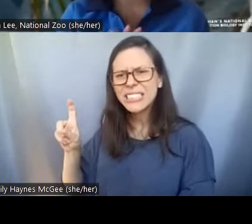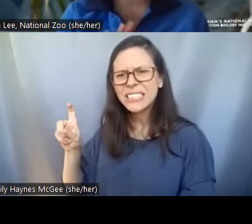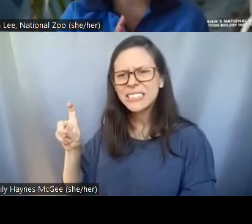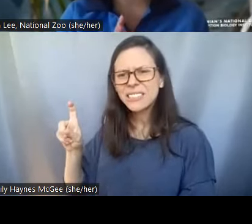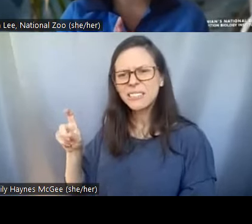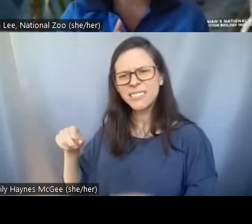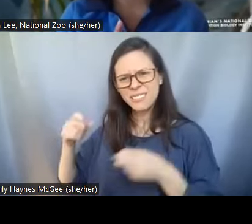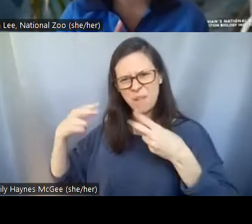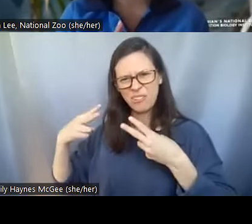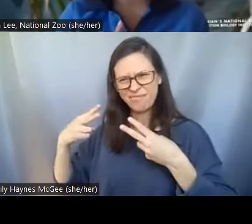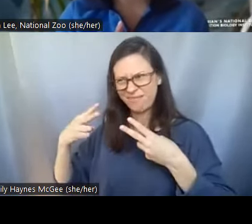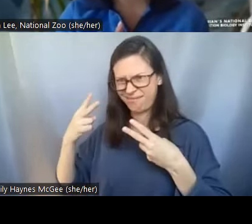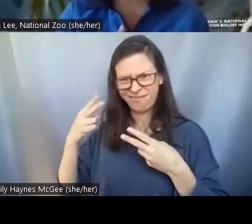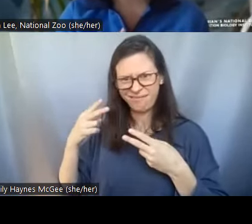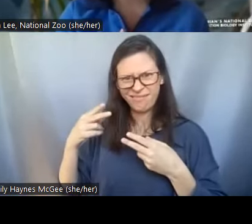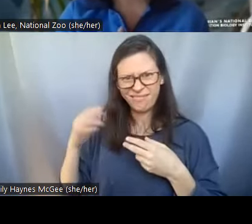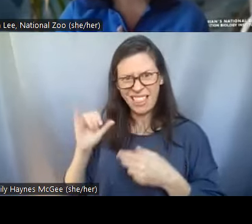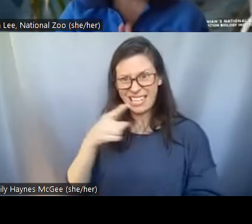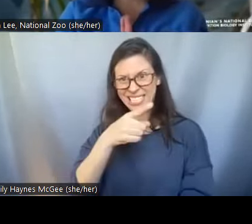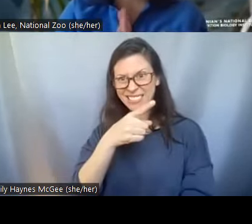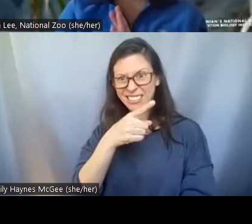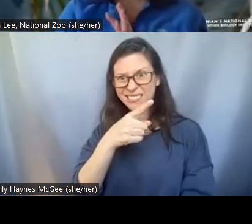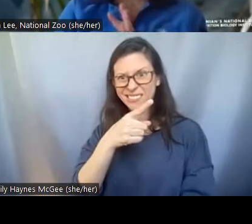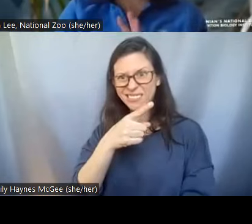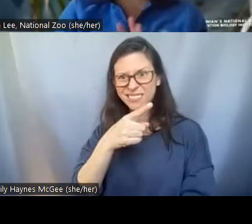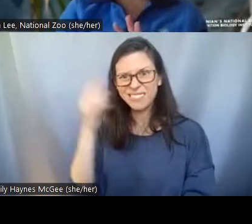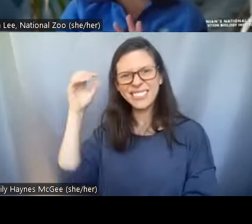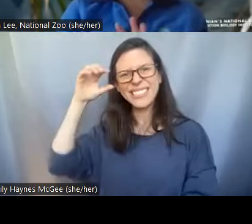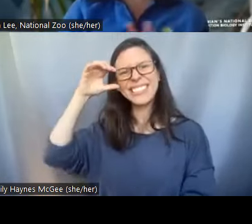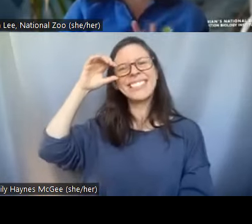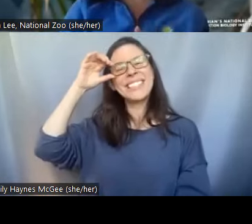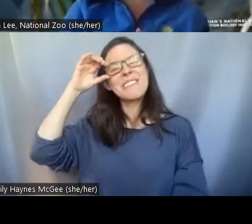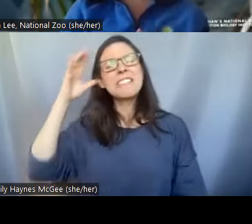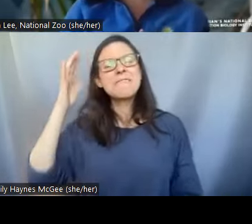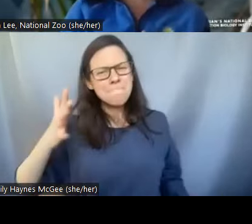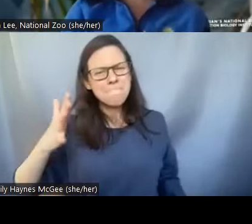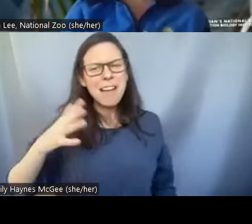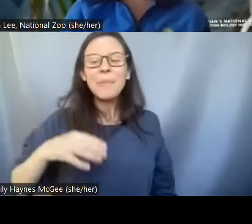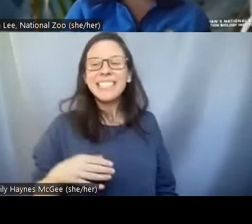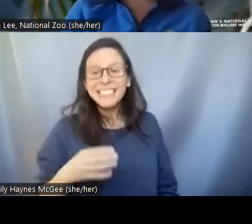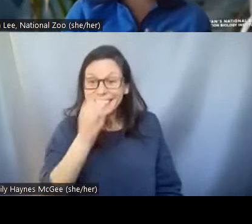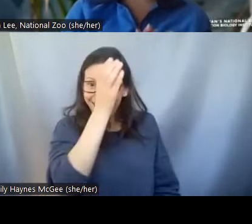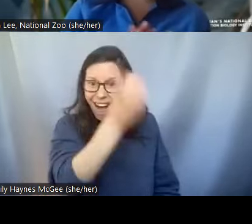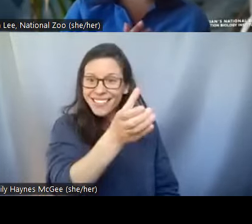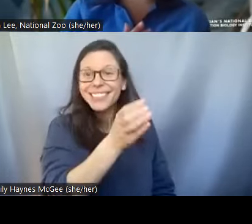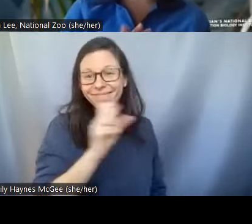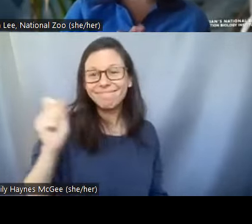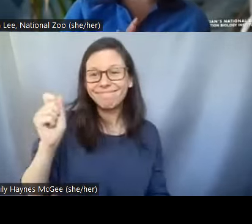my kitchen that I'm using for my leftovers? >>Pei-Chih: Well the principle is the same but the one we're using